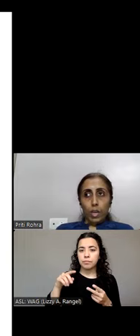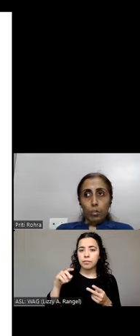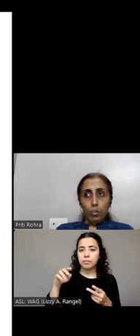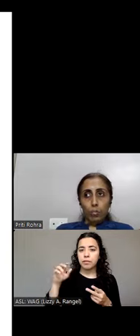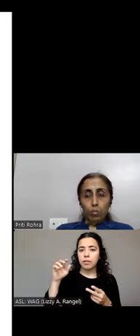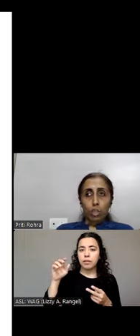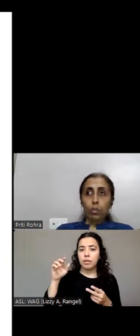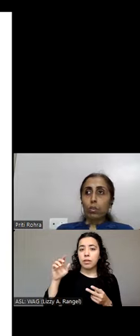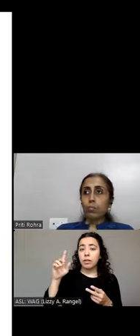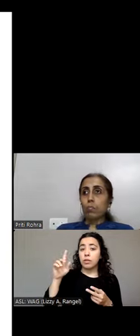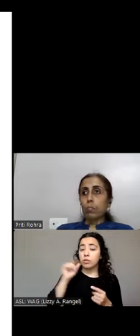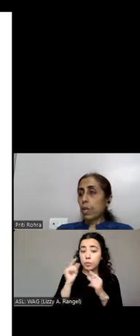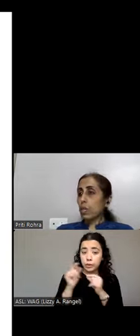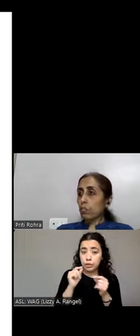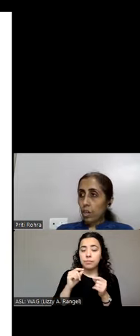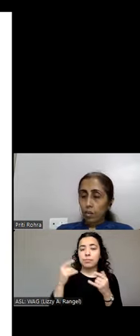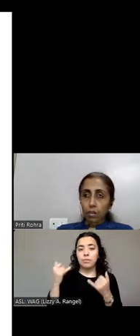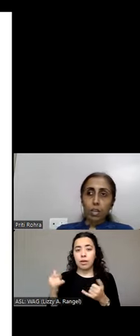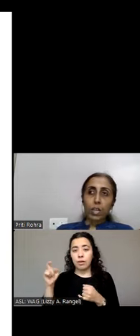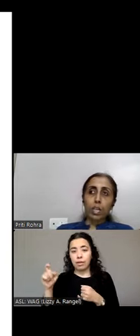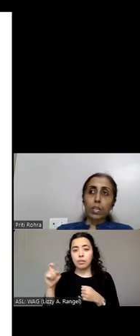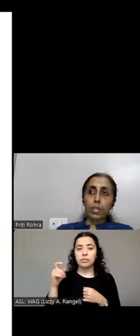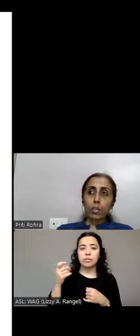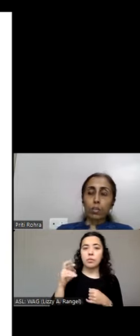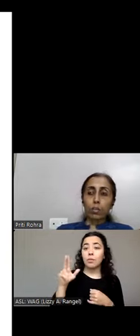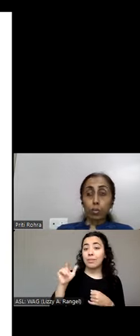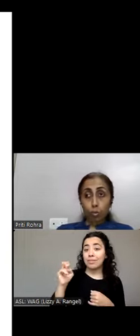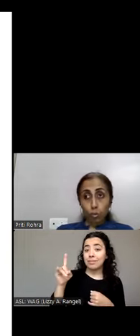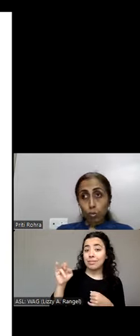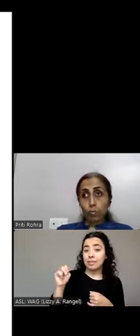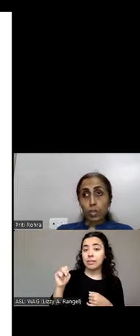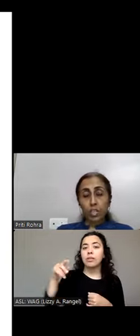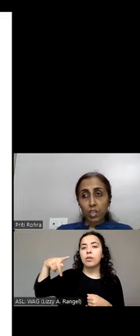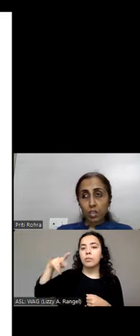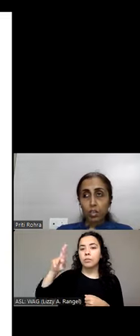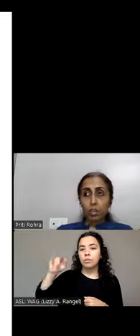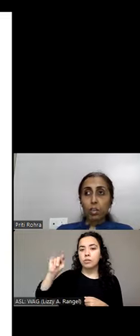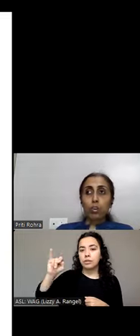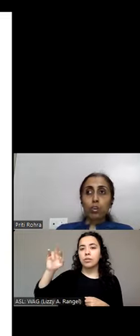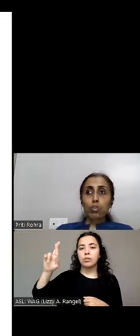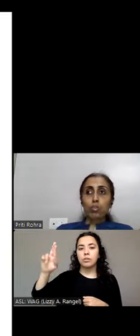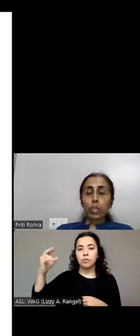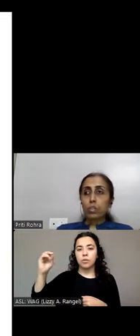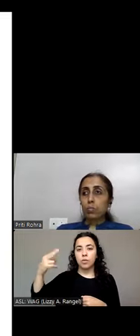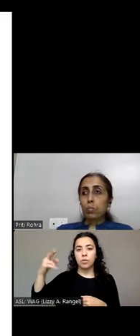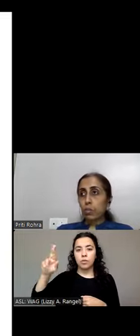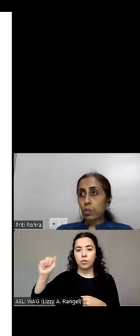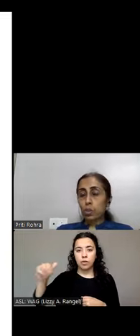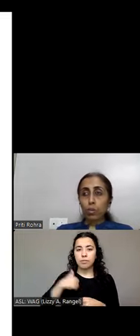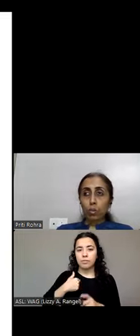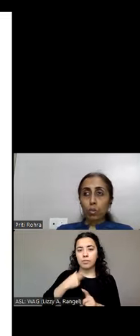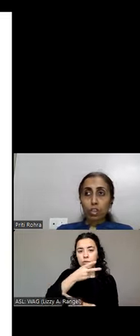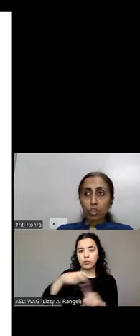I'll be switching on my magnifier and also my screen reader. So please bear with the noise